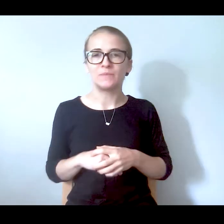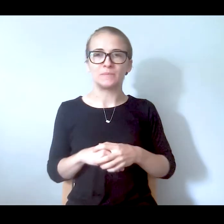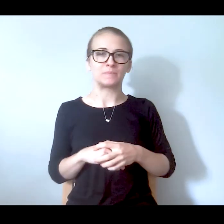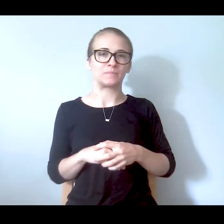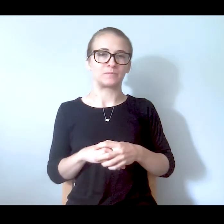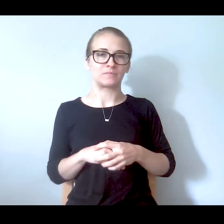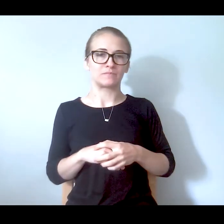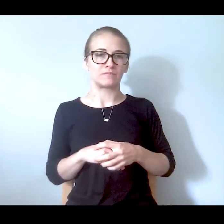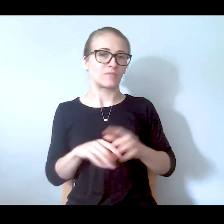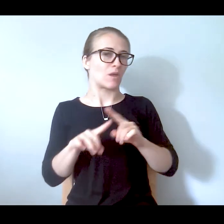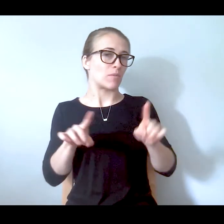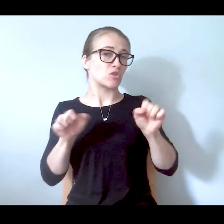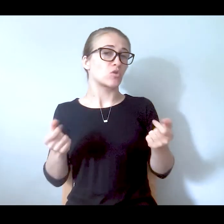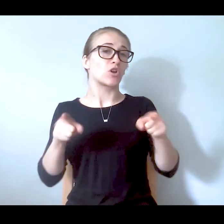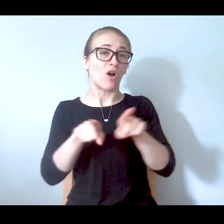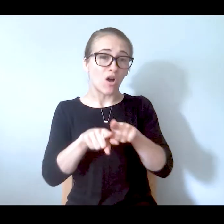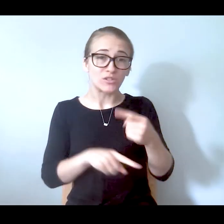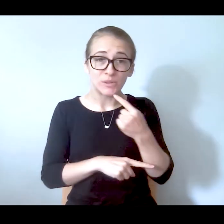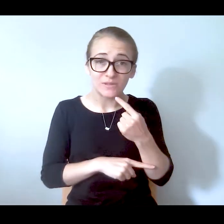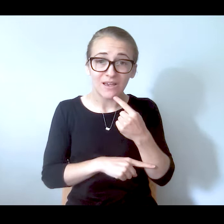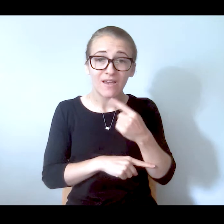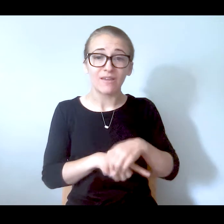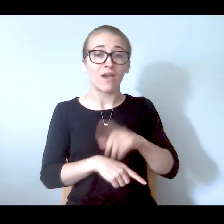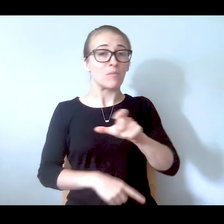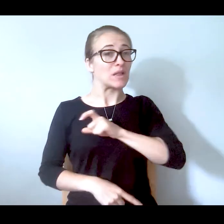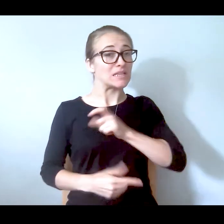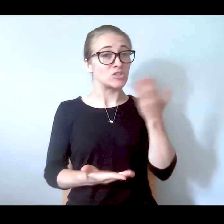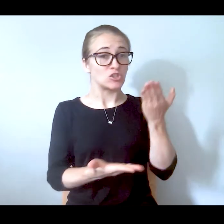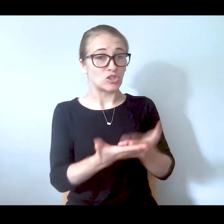also make the argument that the police showing up is